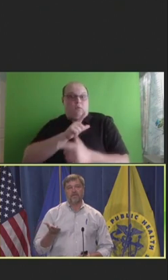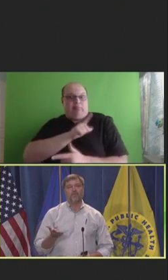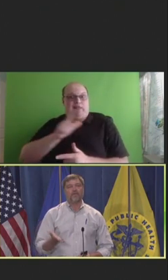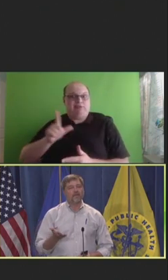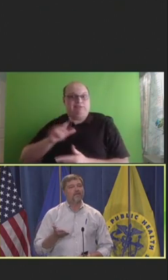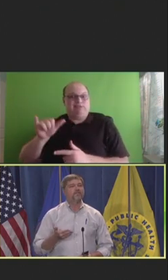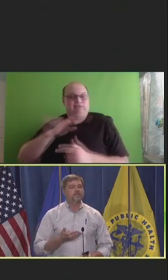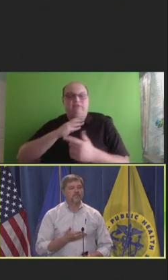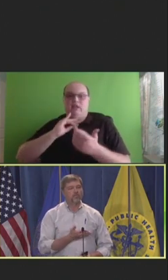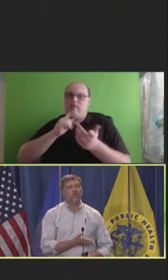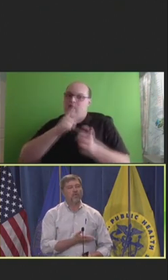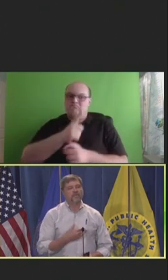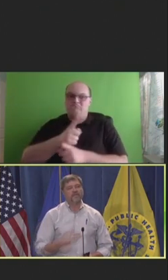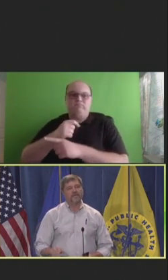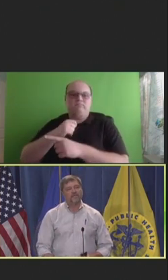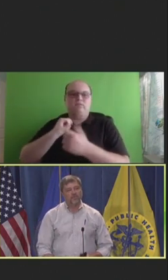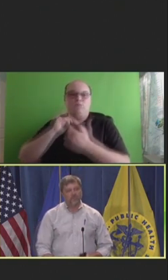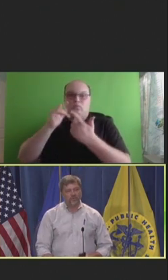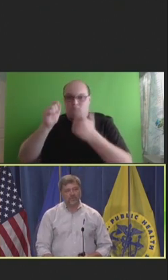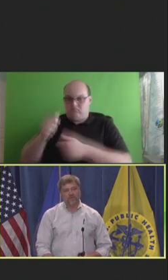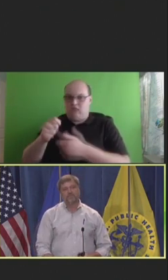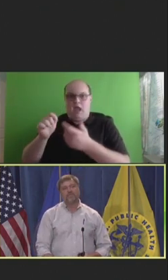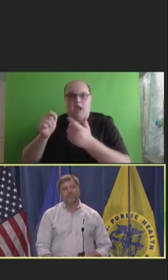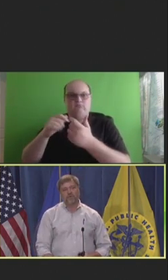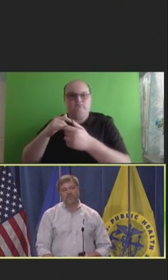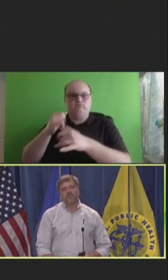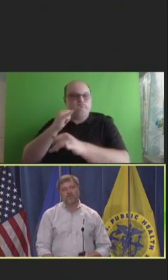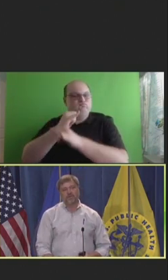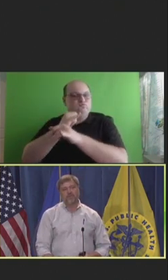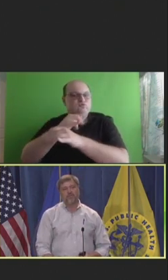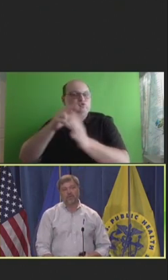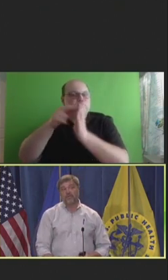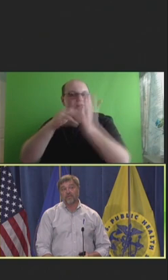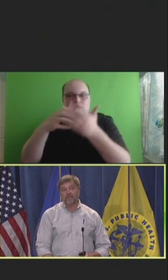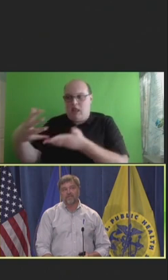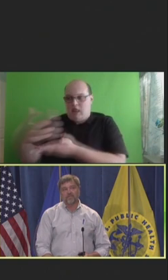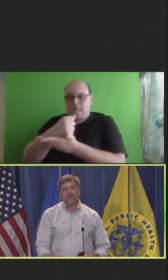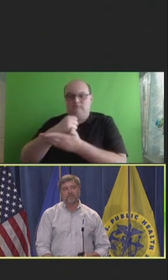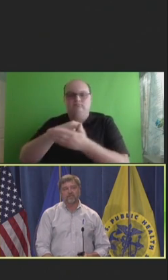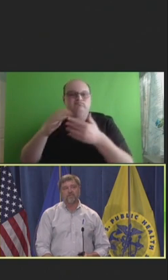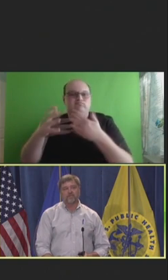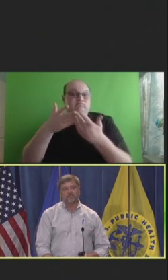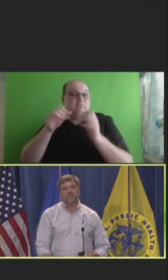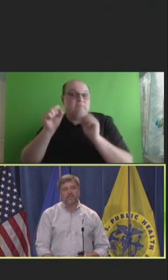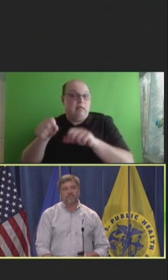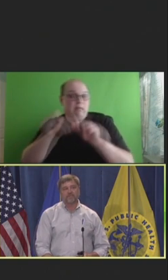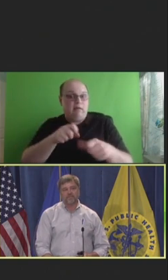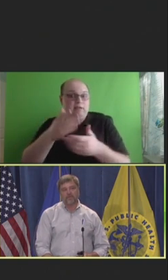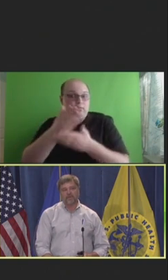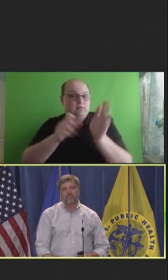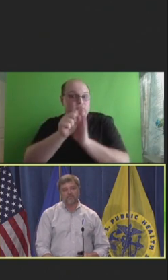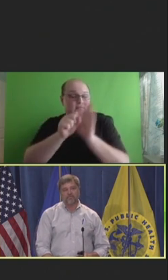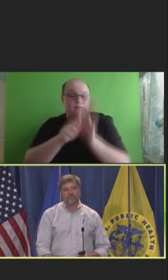regulates what we can take into an immunization registry and whether that's even possible in some states. So, yeah, thank you.